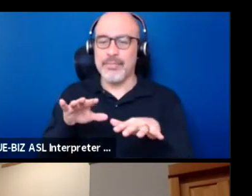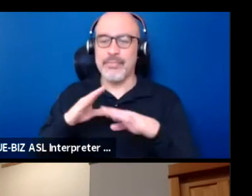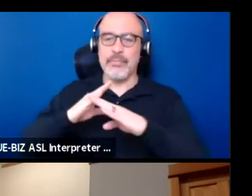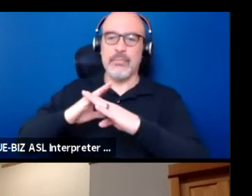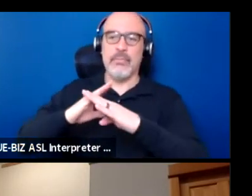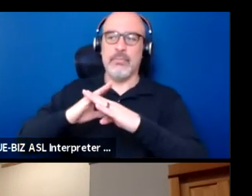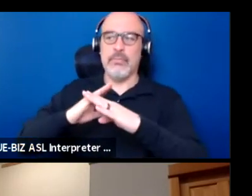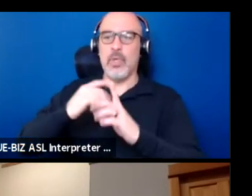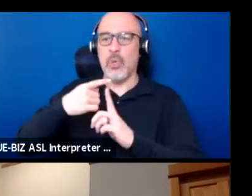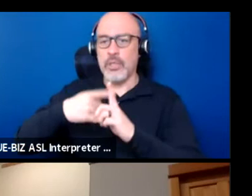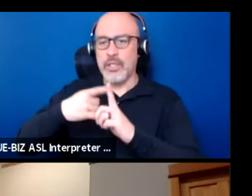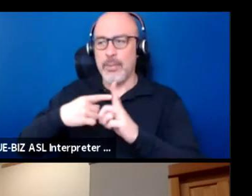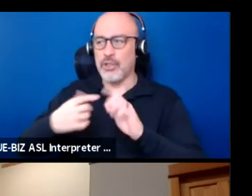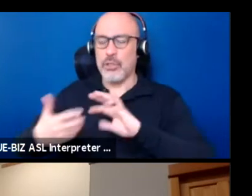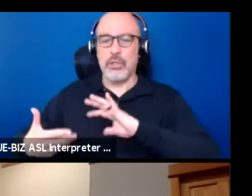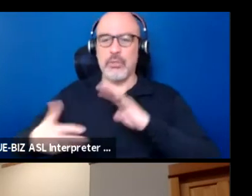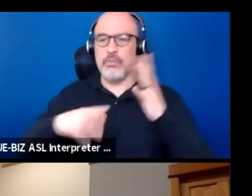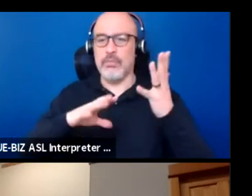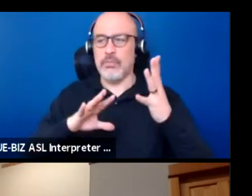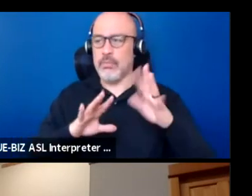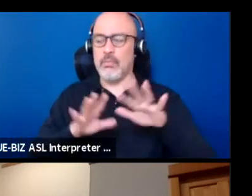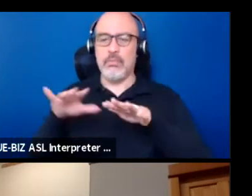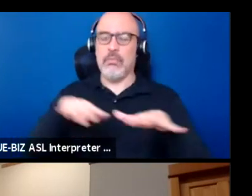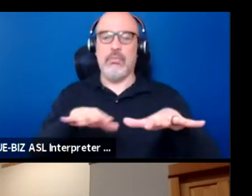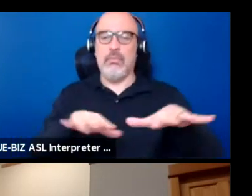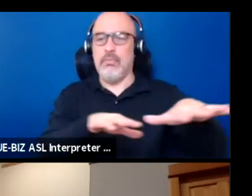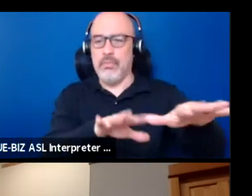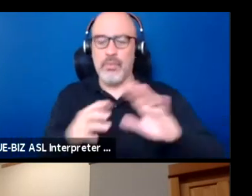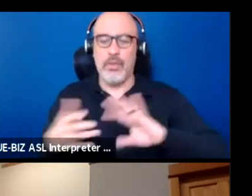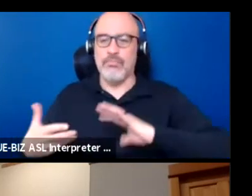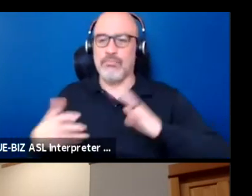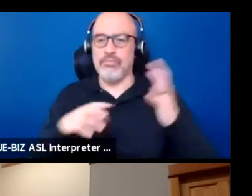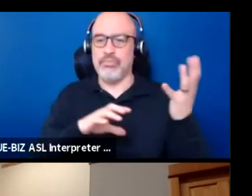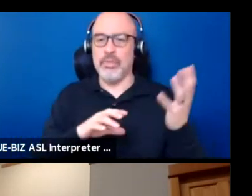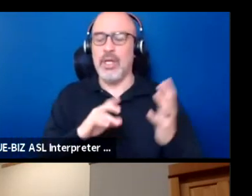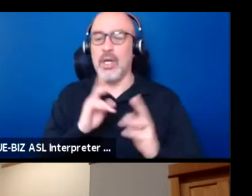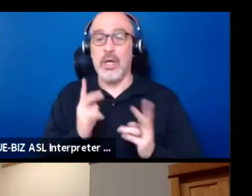just all kinds of terrible things can happen. But nobody tends to ask us in a sincere way